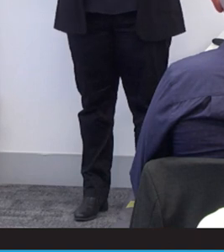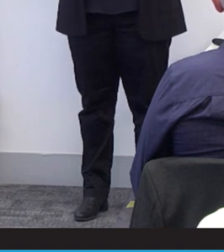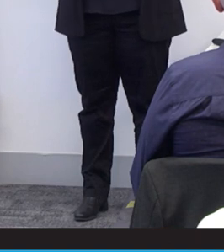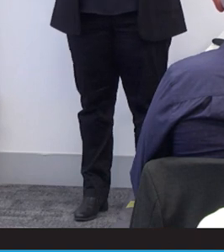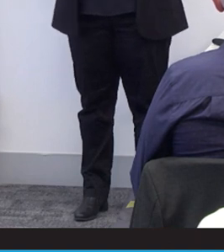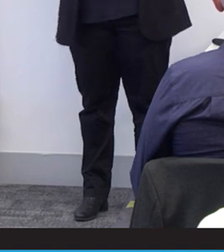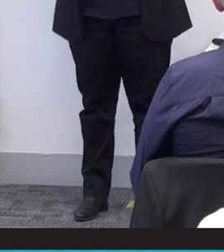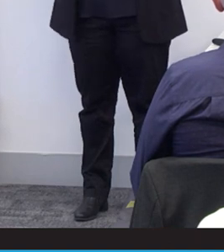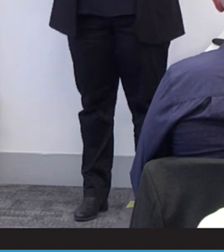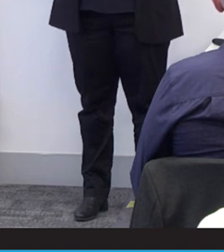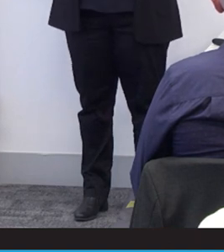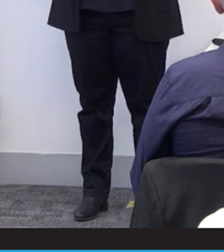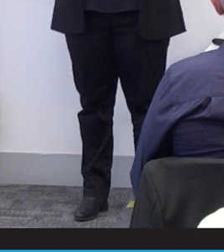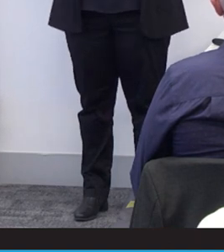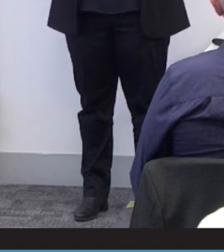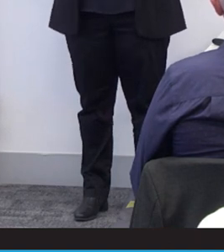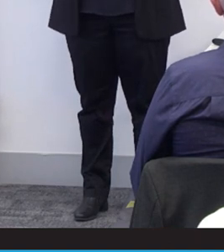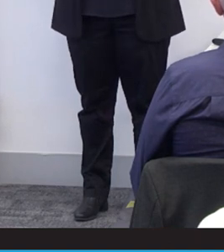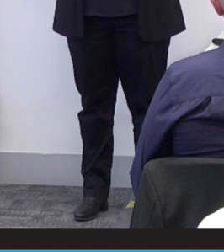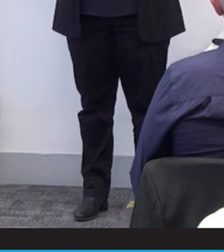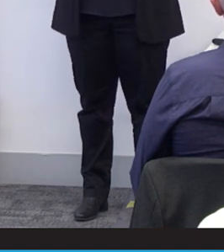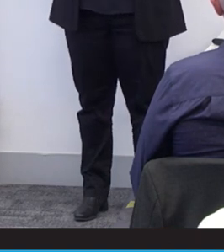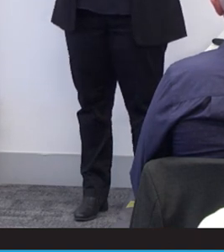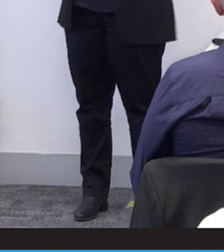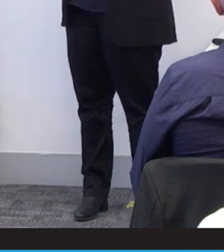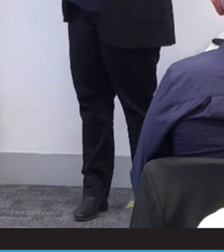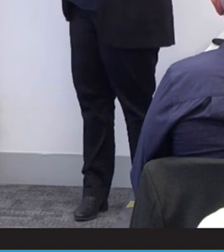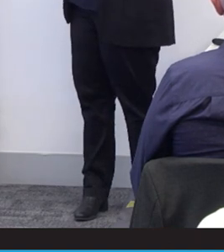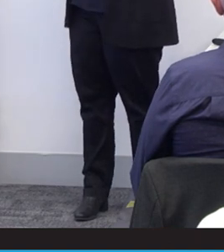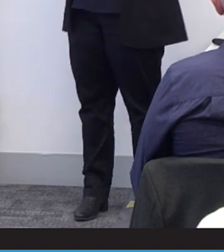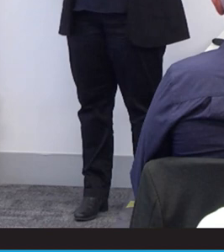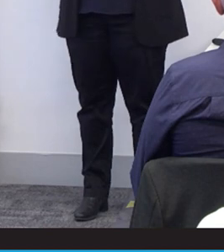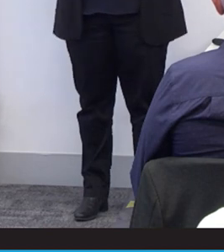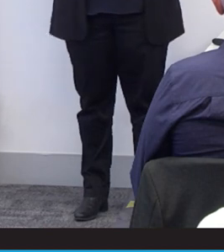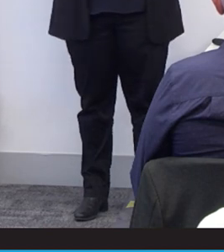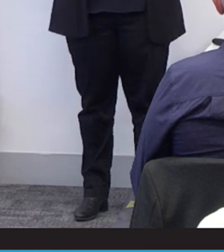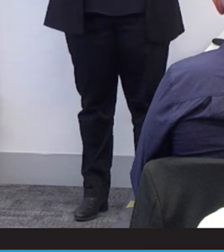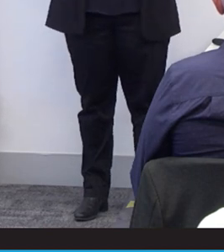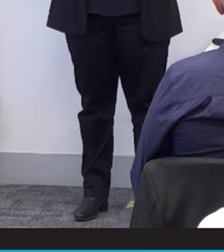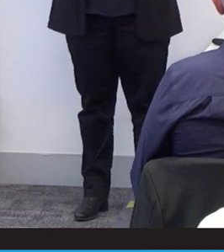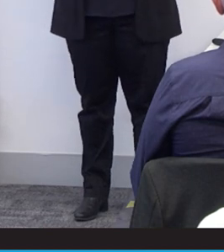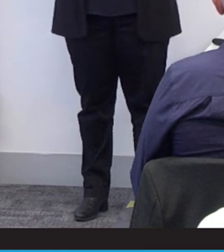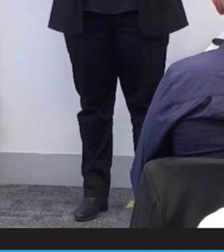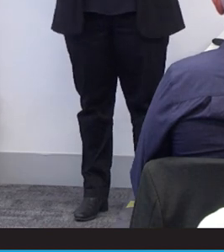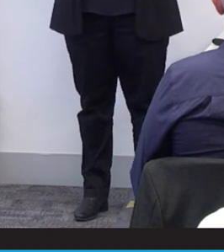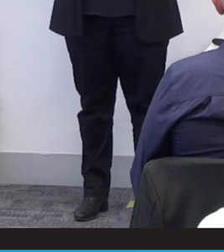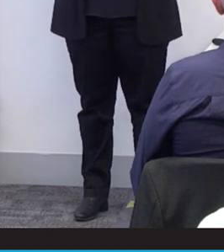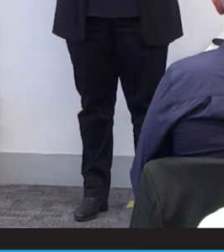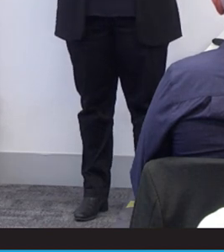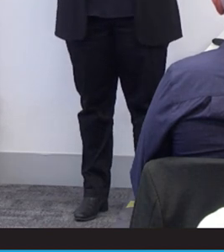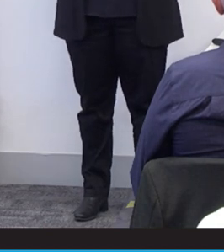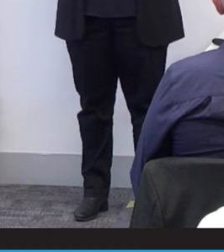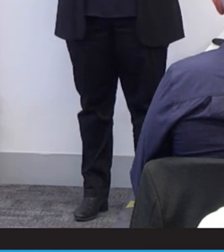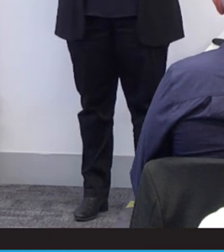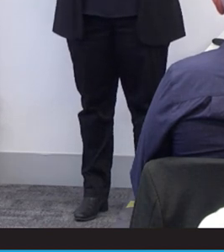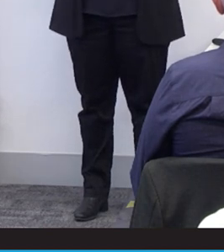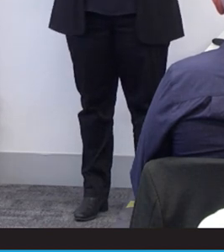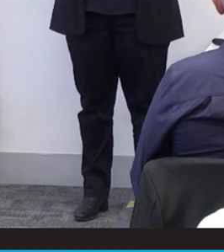to run a successful business, just like anyone else. Had I let this devaluation ruin my life,